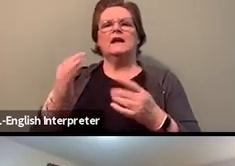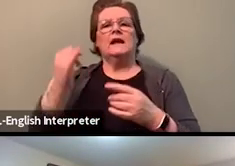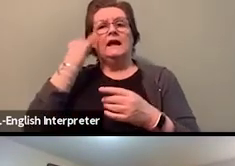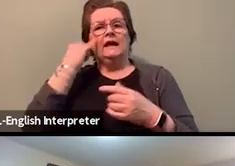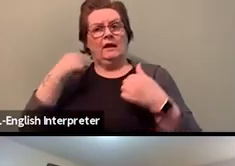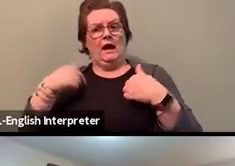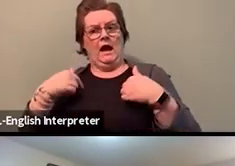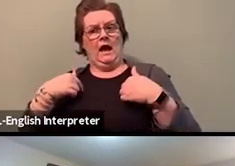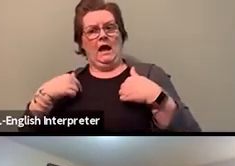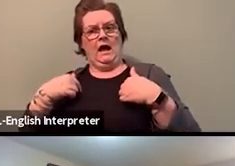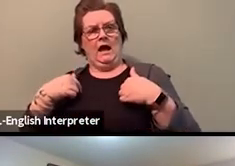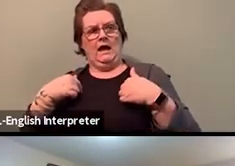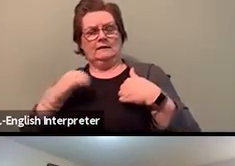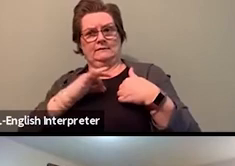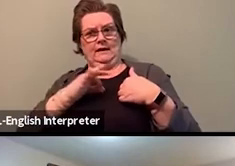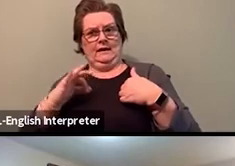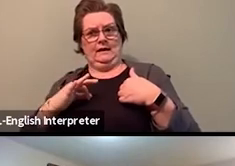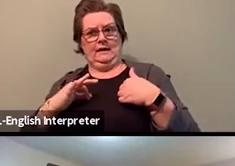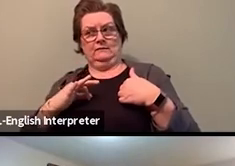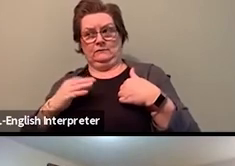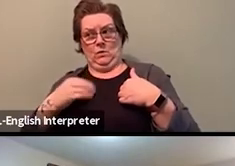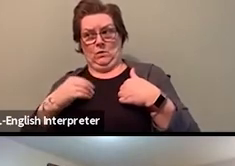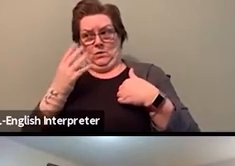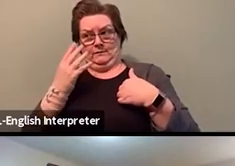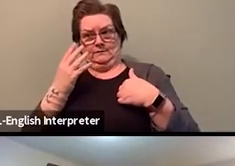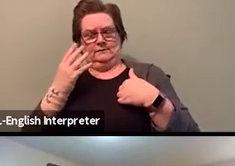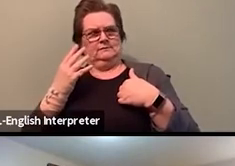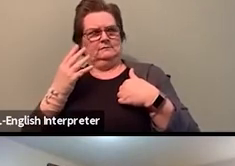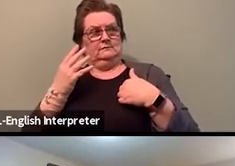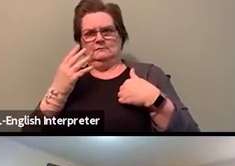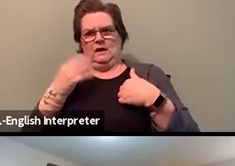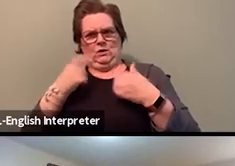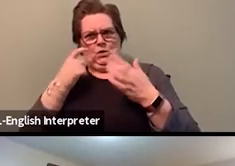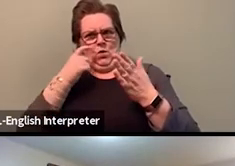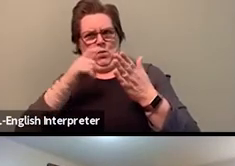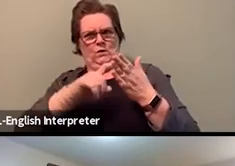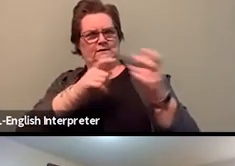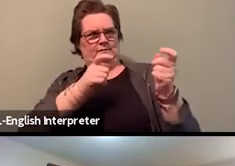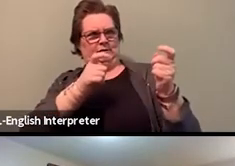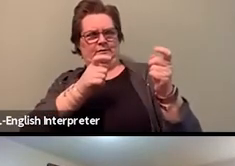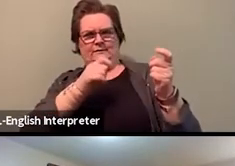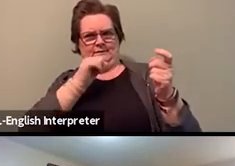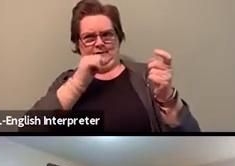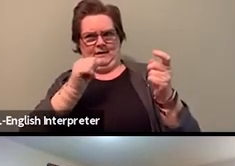What role do they play? And how do you do this work when you face opposition